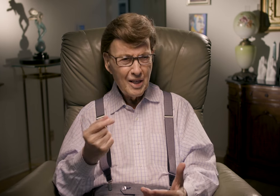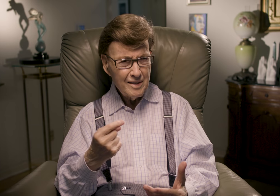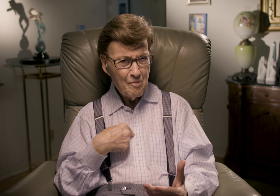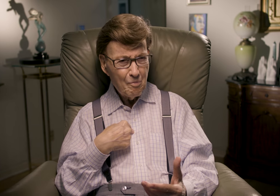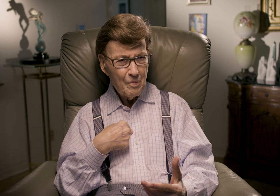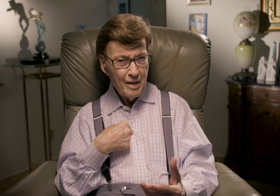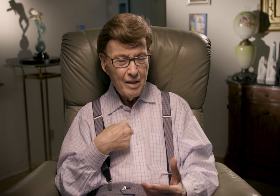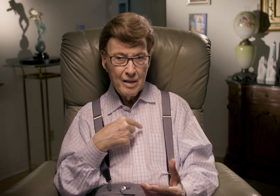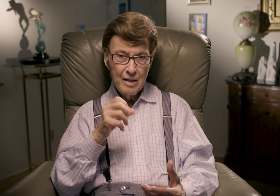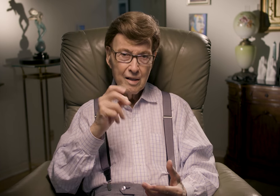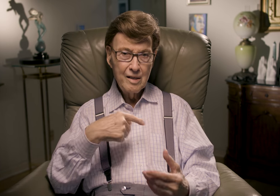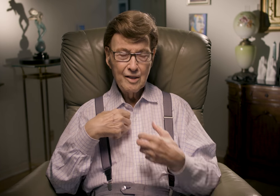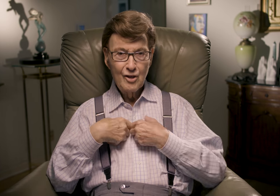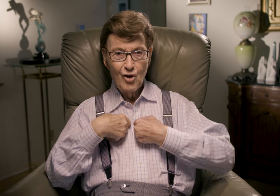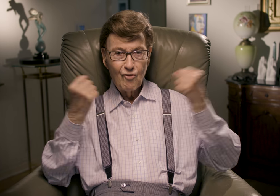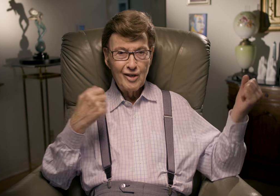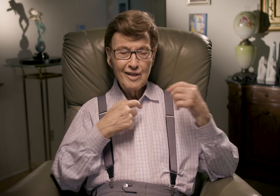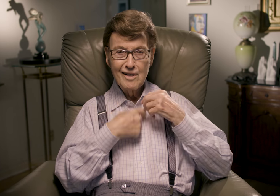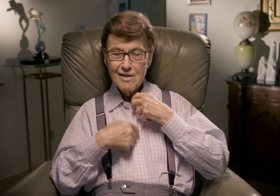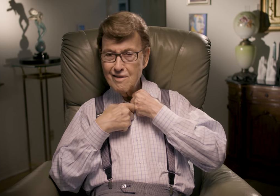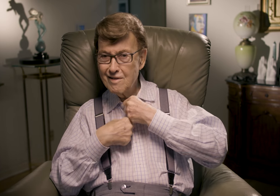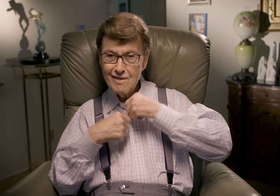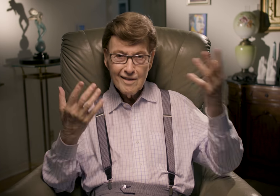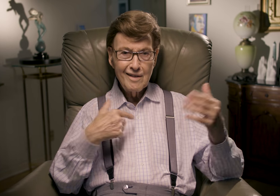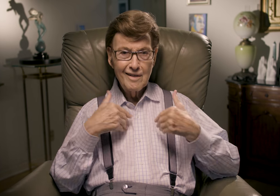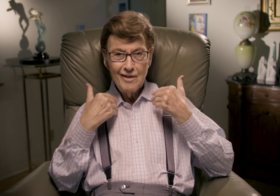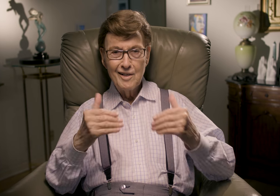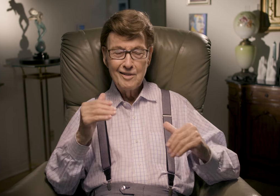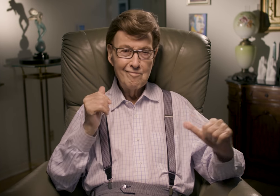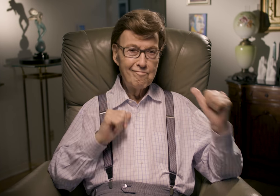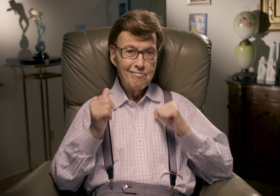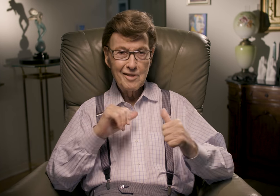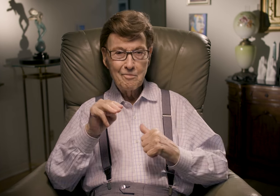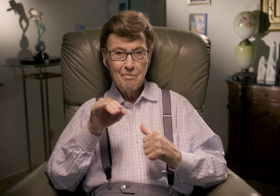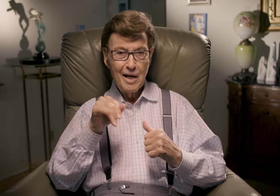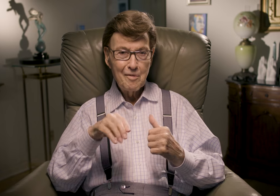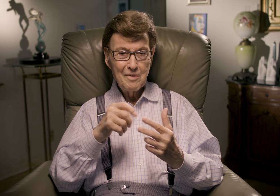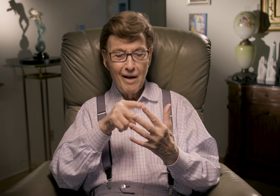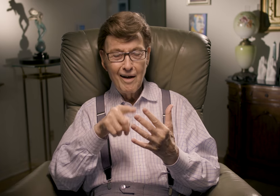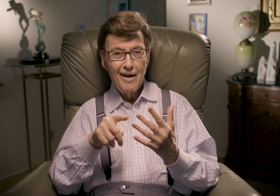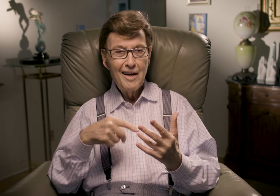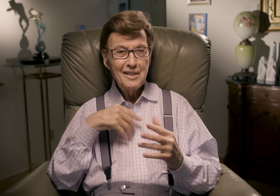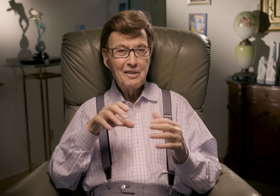I thought, what? Me? Okay. I took off my tie and jacket and proceeded to do different mimes.